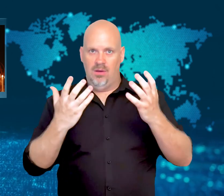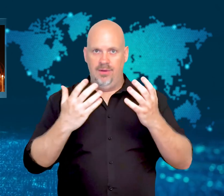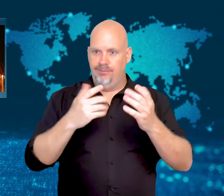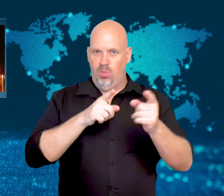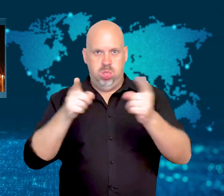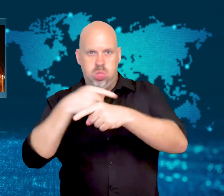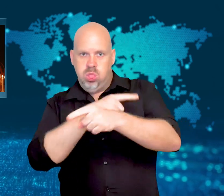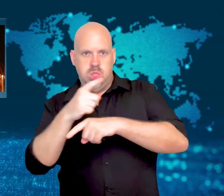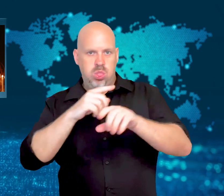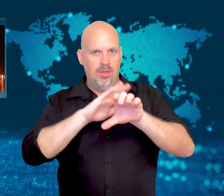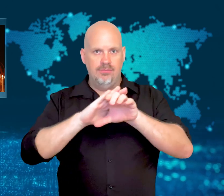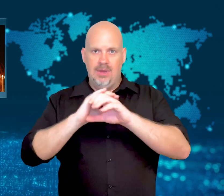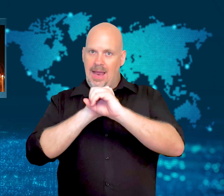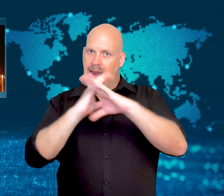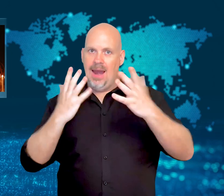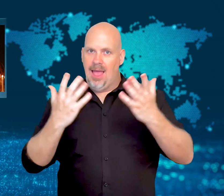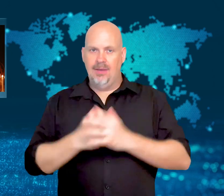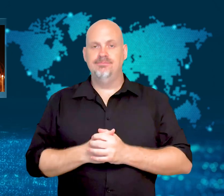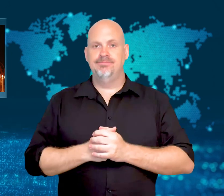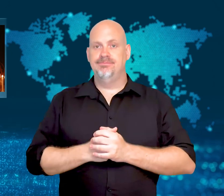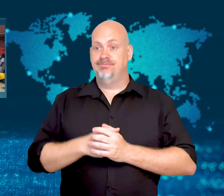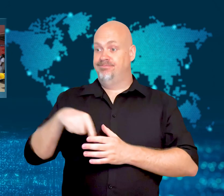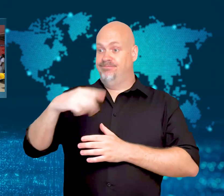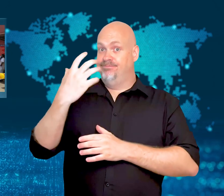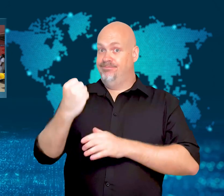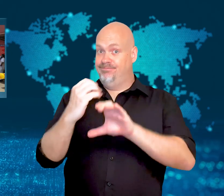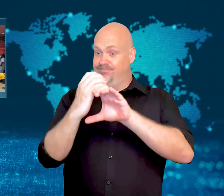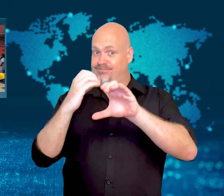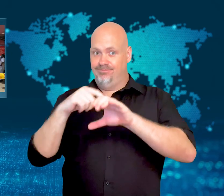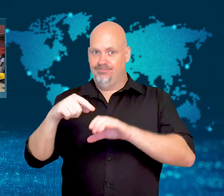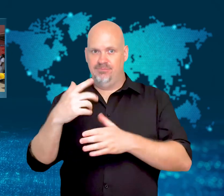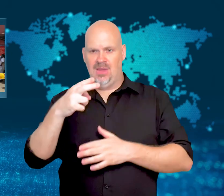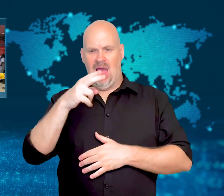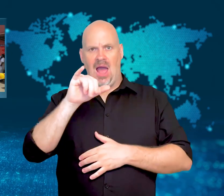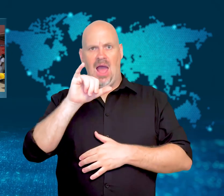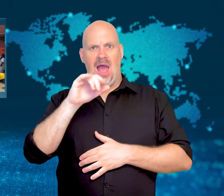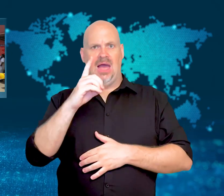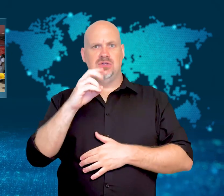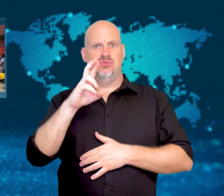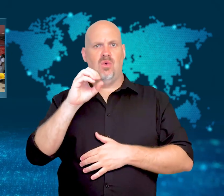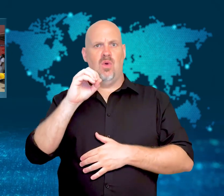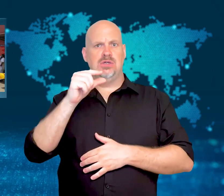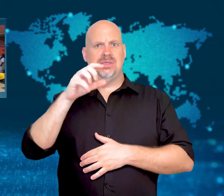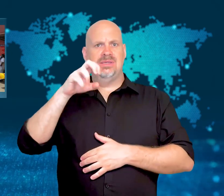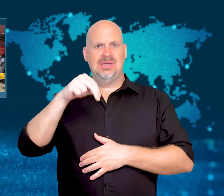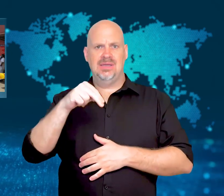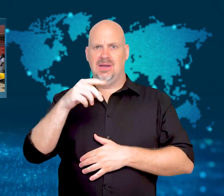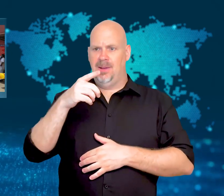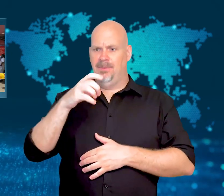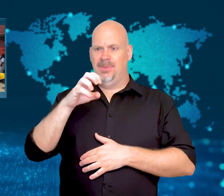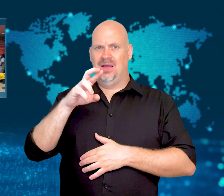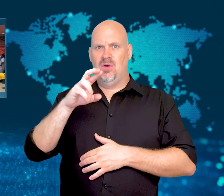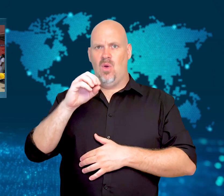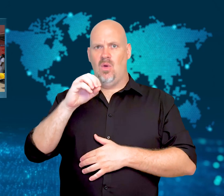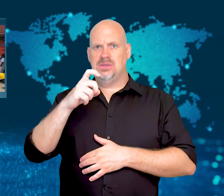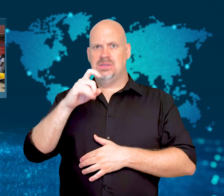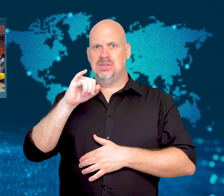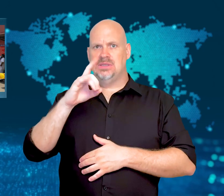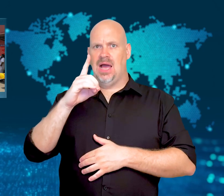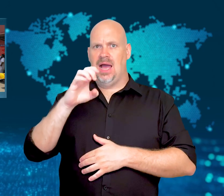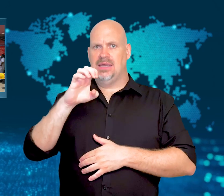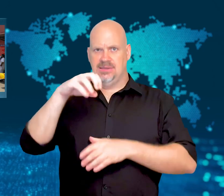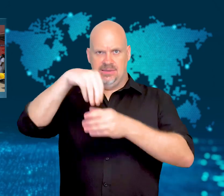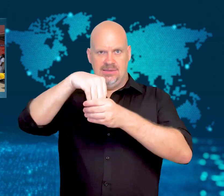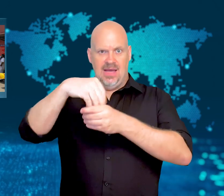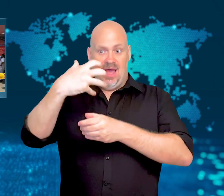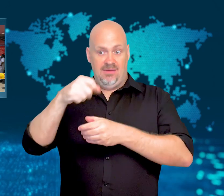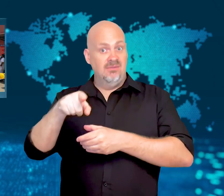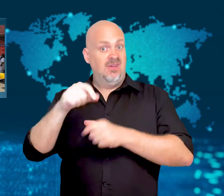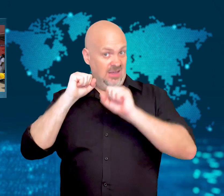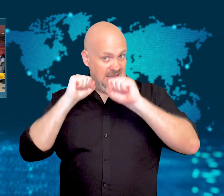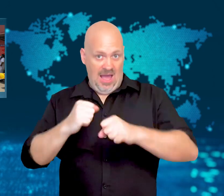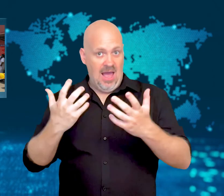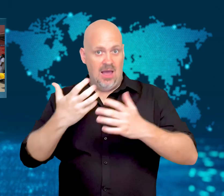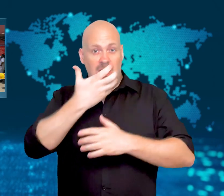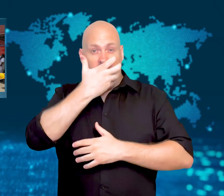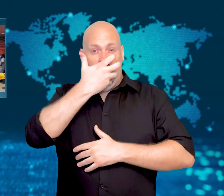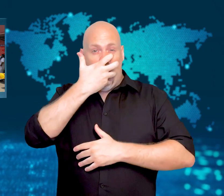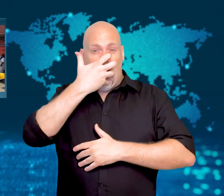More than a dozen containers held hydrogen peroxide